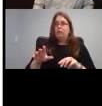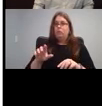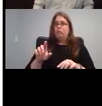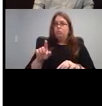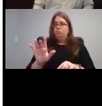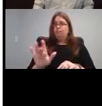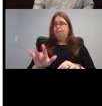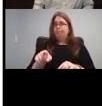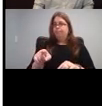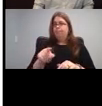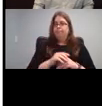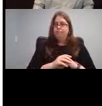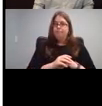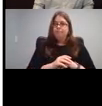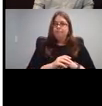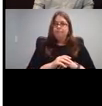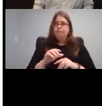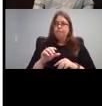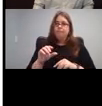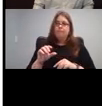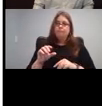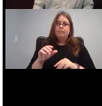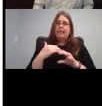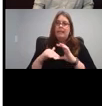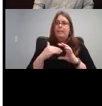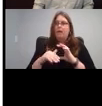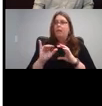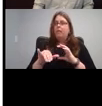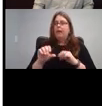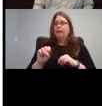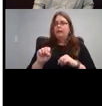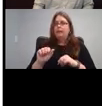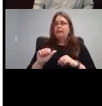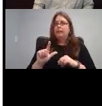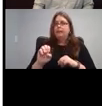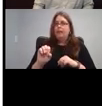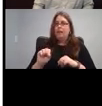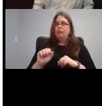So I'm not going to click into it.